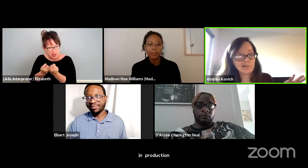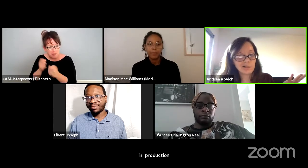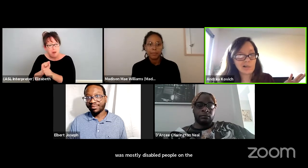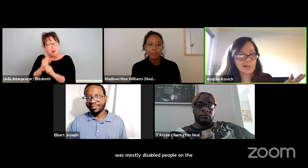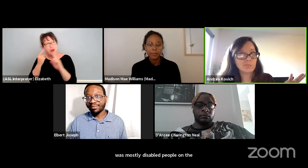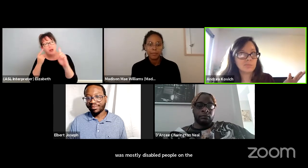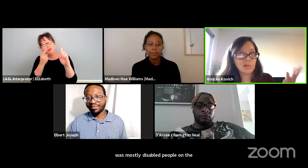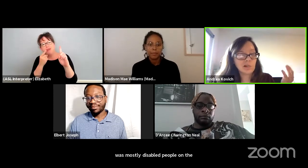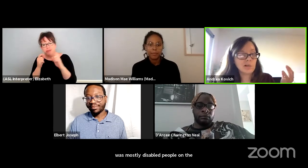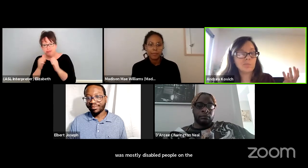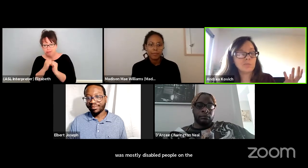And there was like